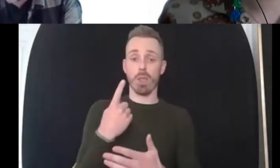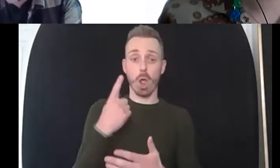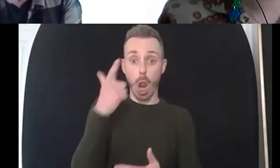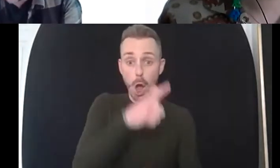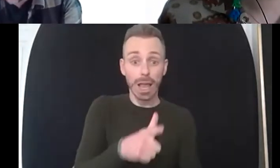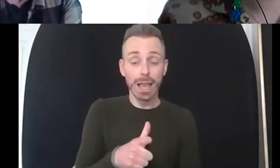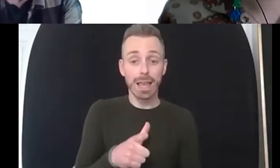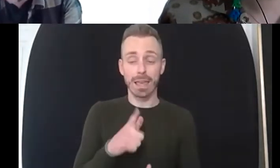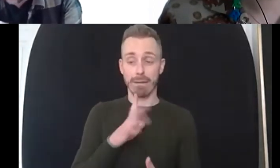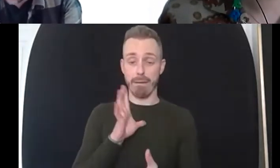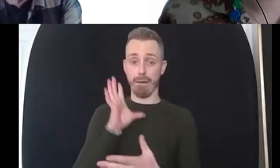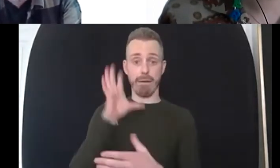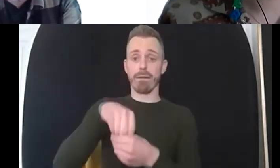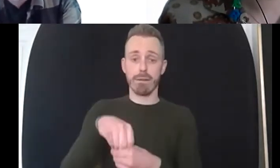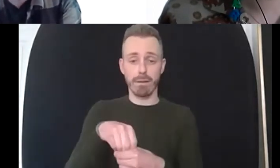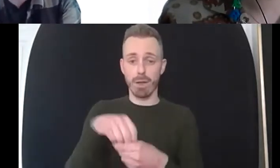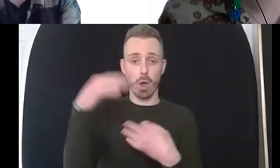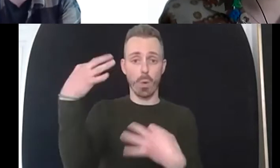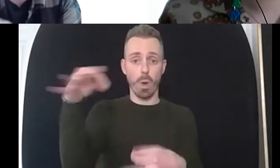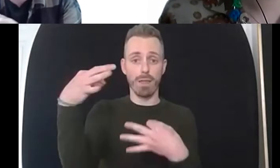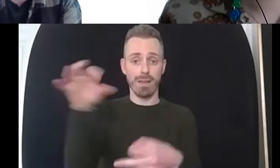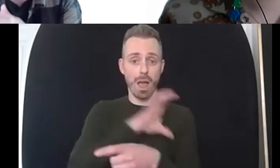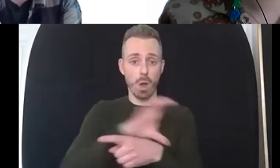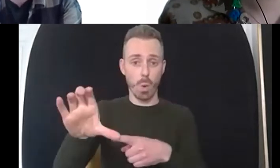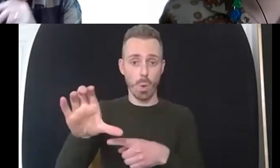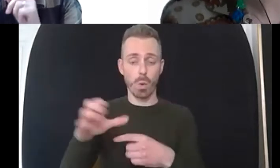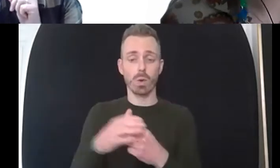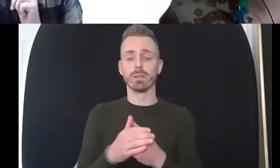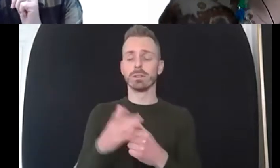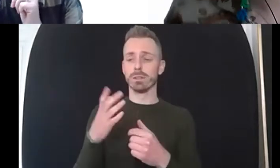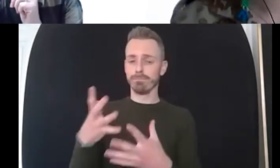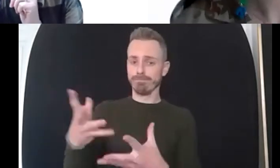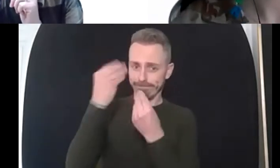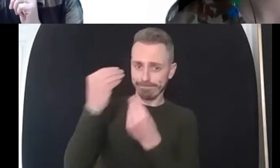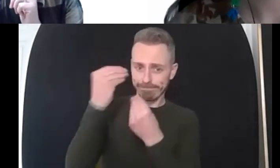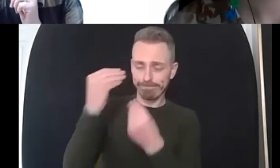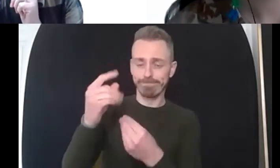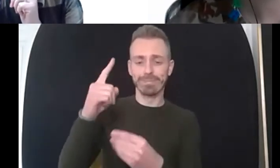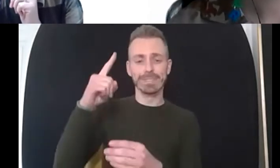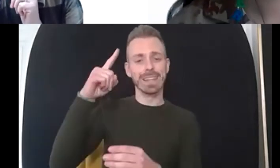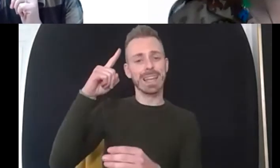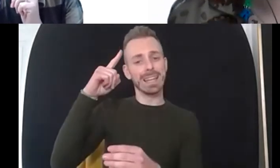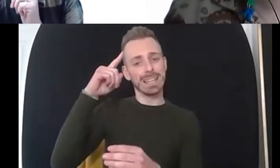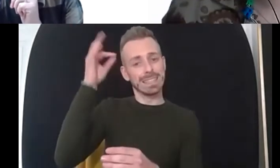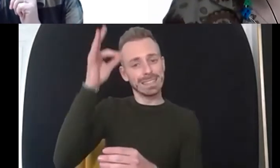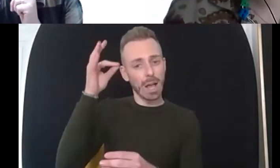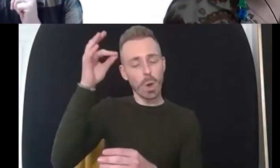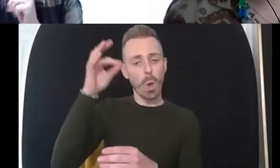a qualifying course in cognitive behavioral psychotherapy um and and that that was fine that